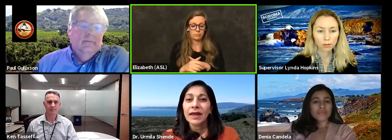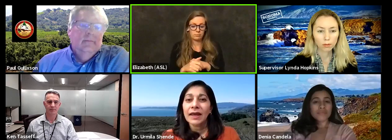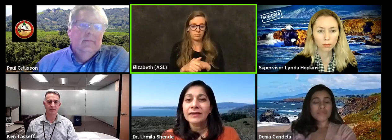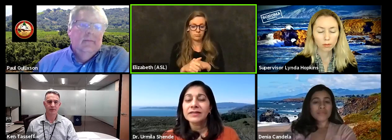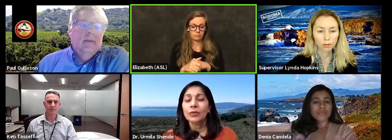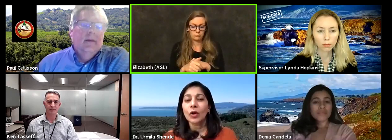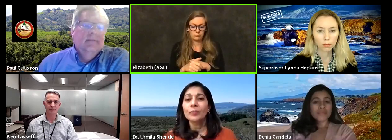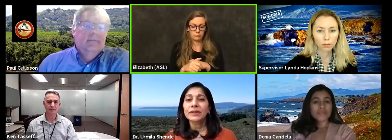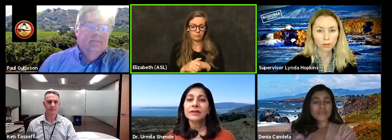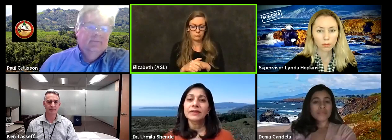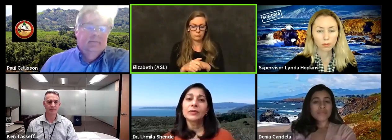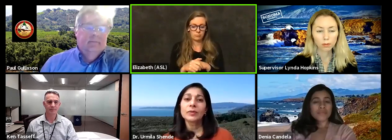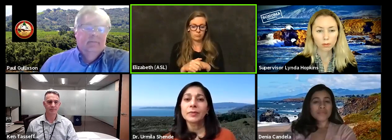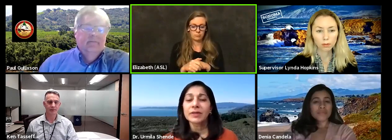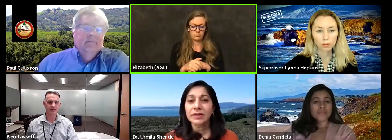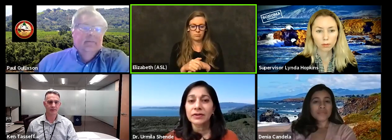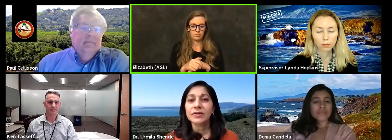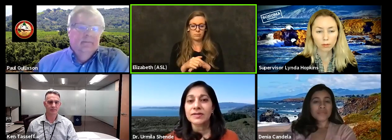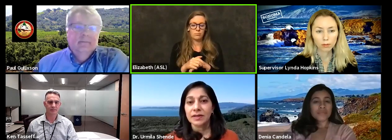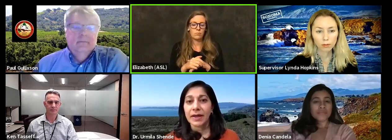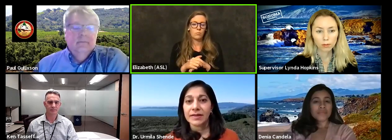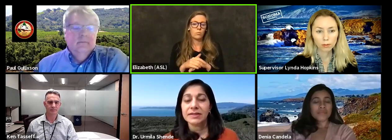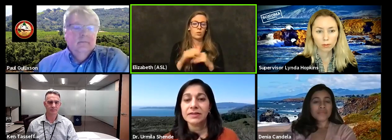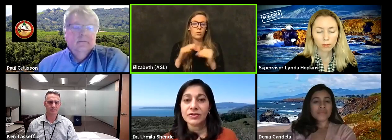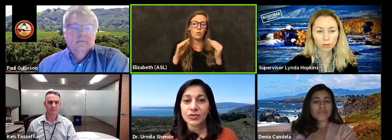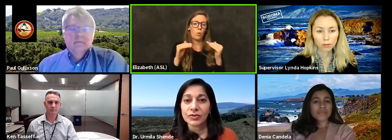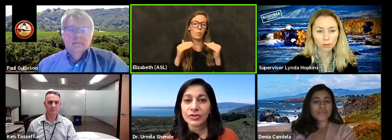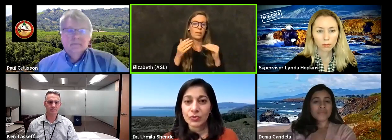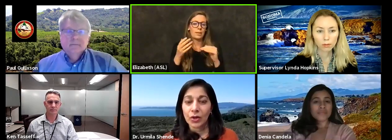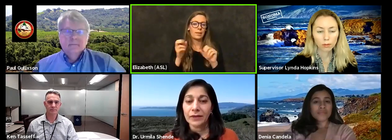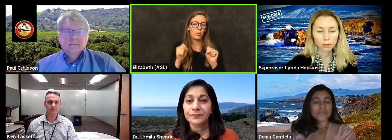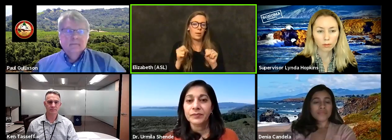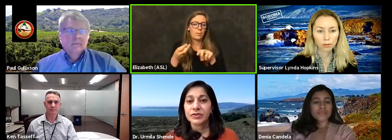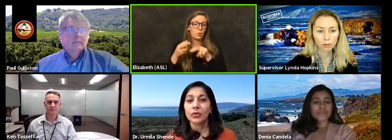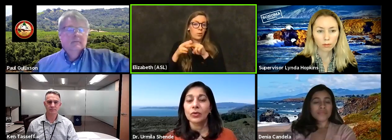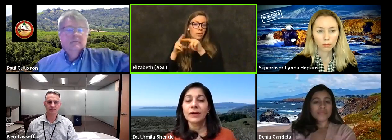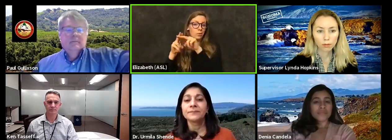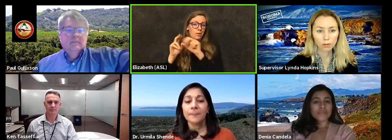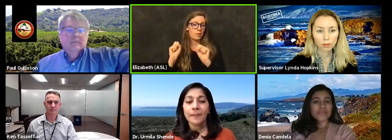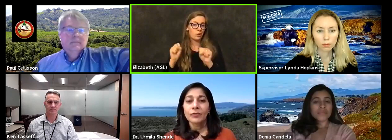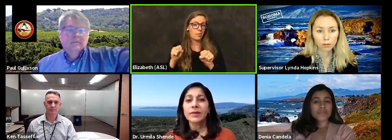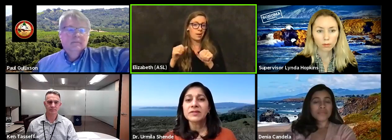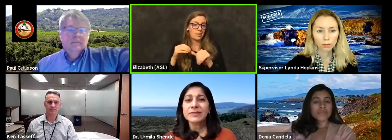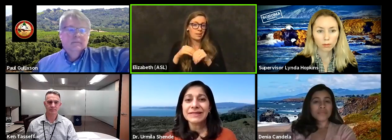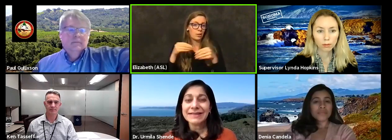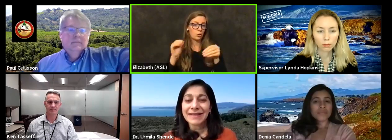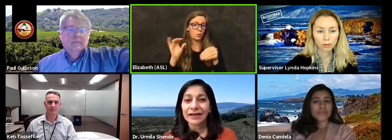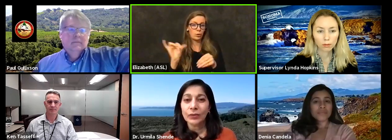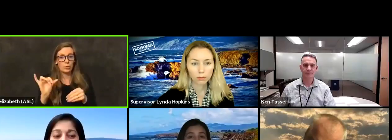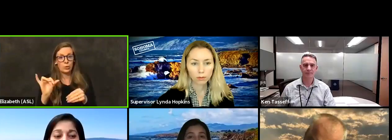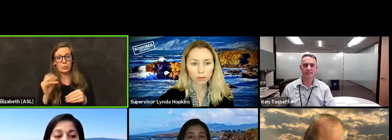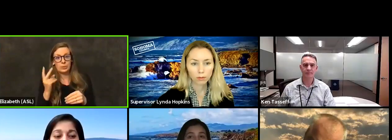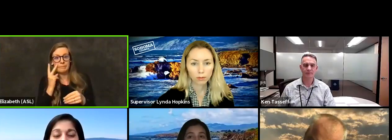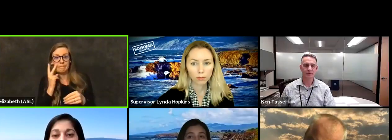And we're hoping that they will be able to increase the capacity in the stores as well. So what remains to be seen exactly when and how much?